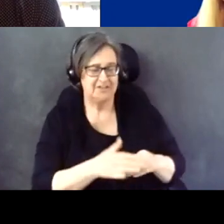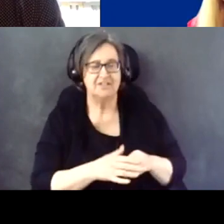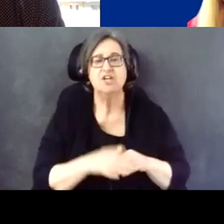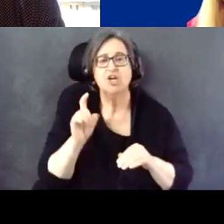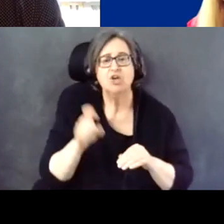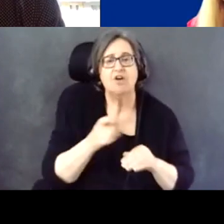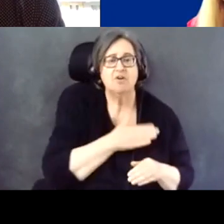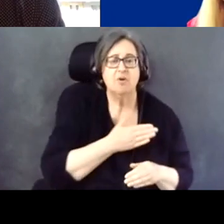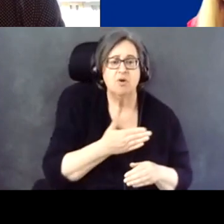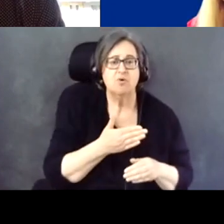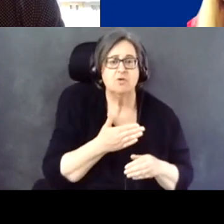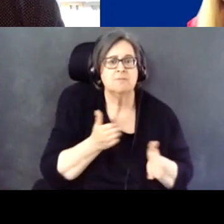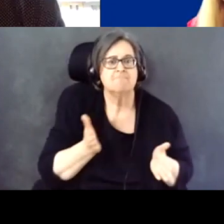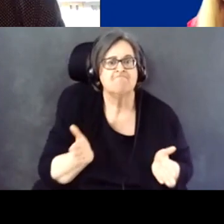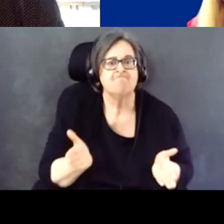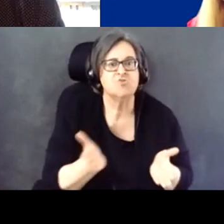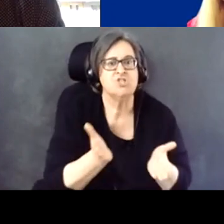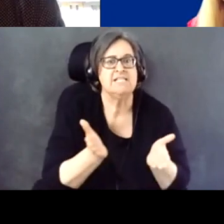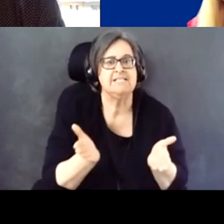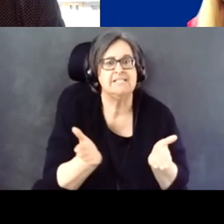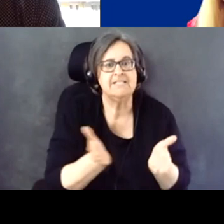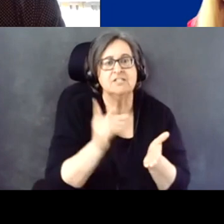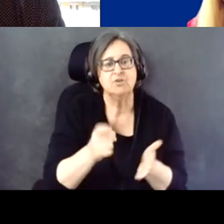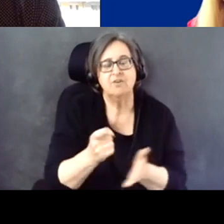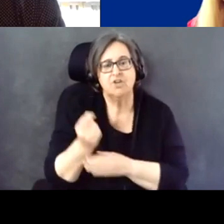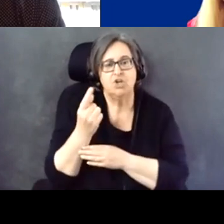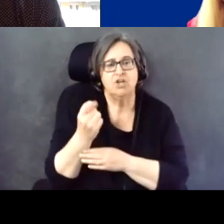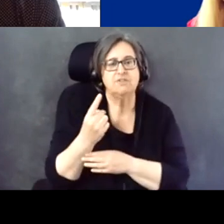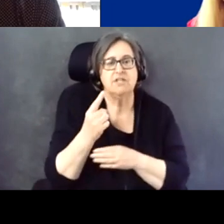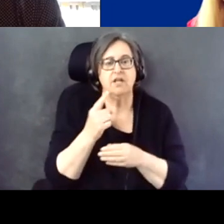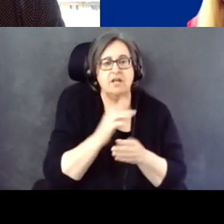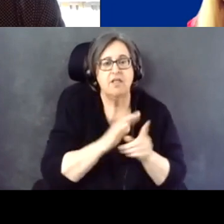And you have to understand the environment in which you're working.